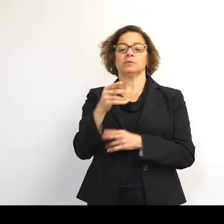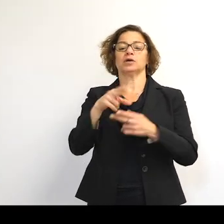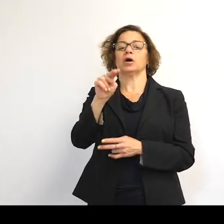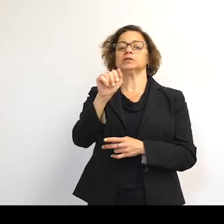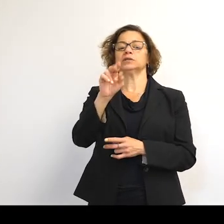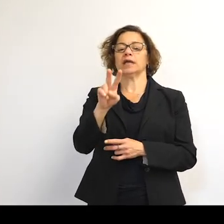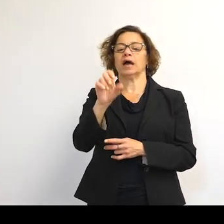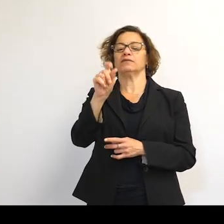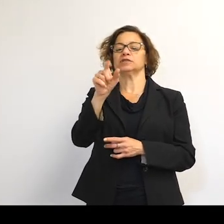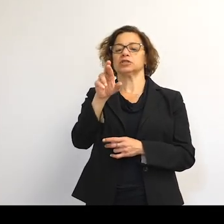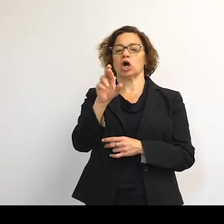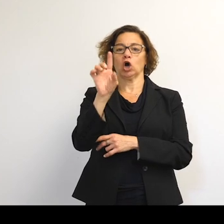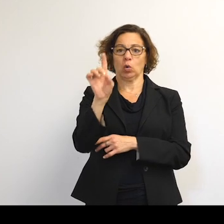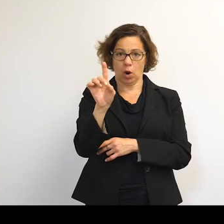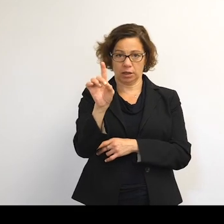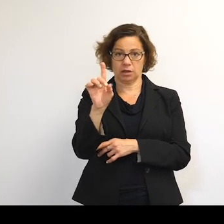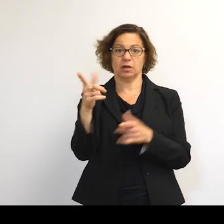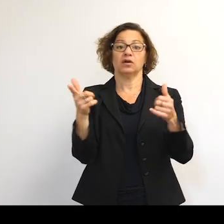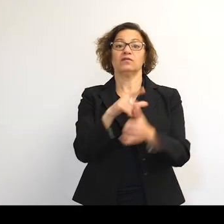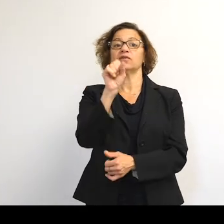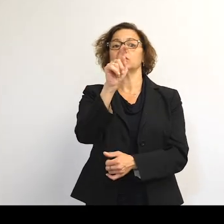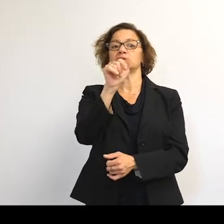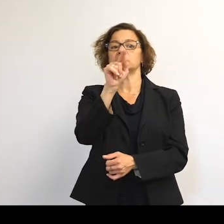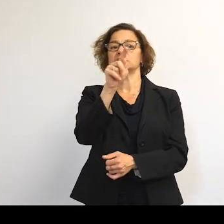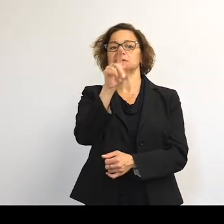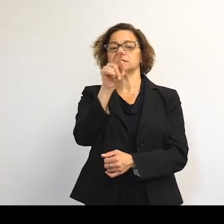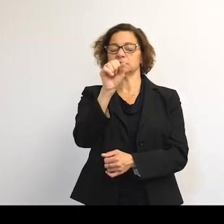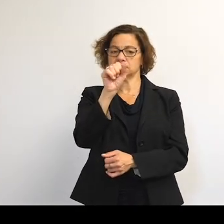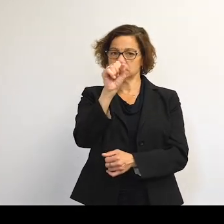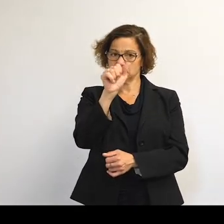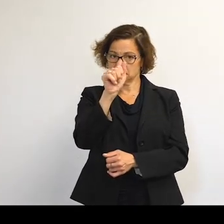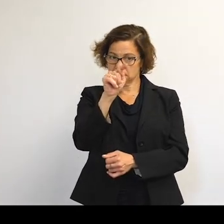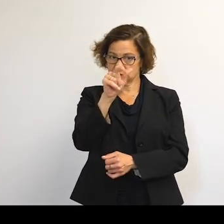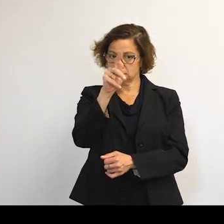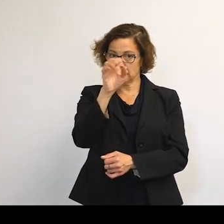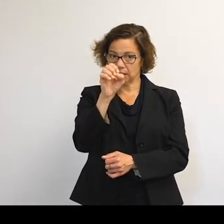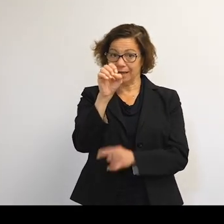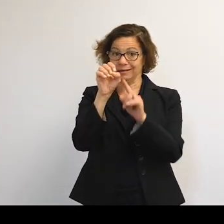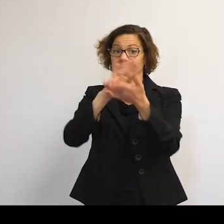And this was the first satellite in what would become GPS, OK? So we wander around.